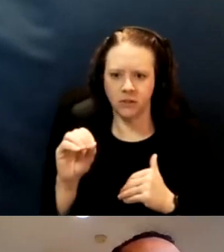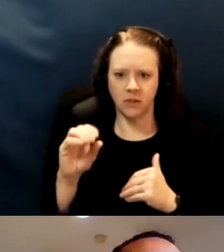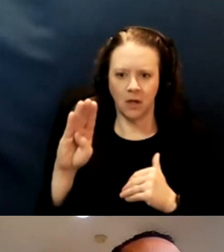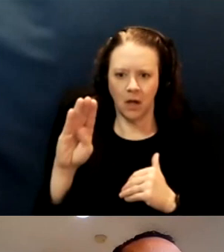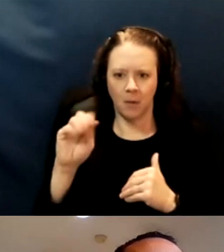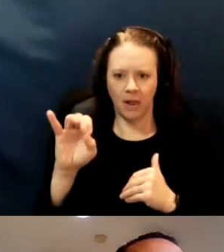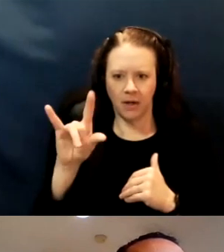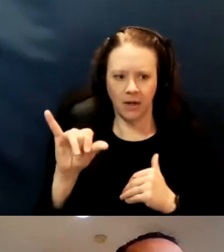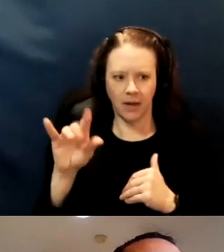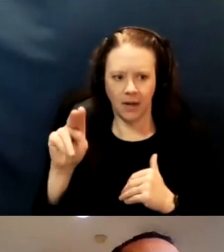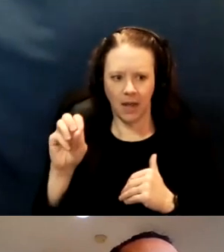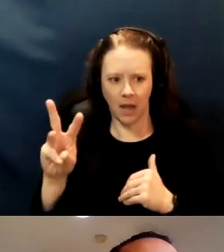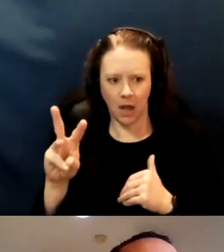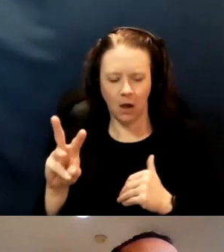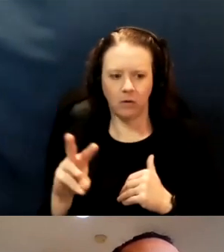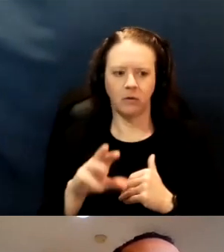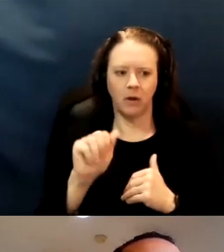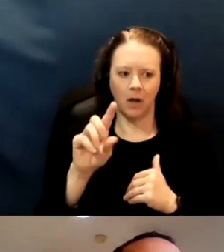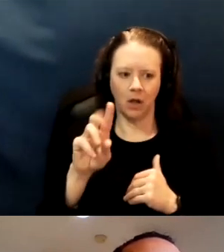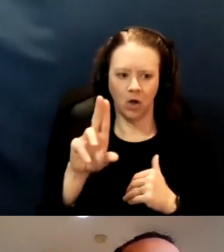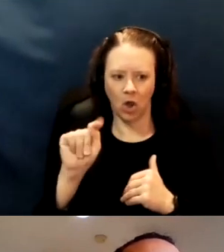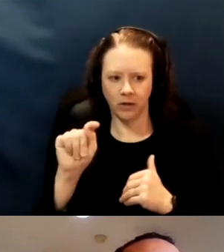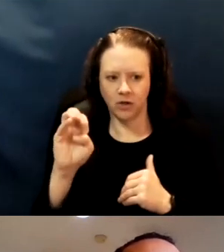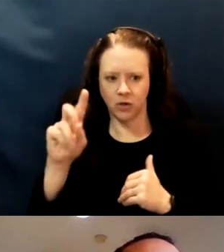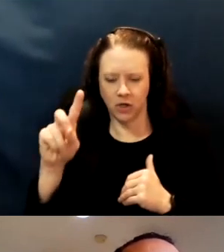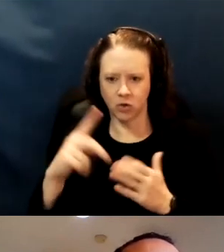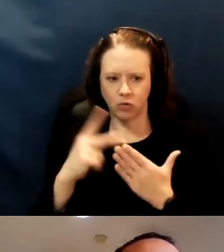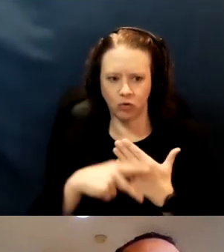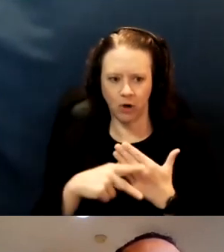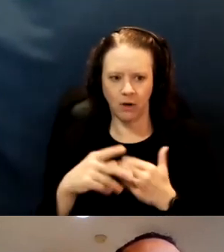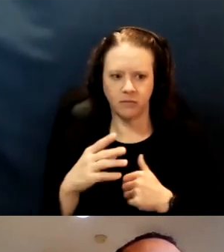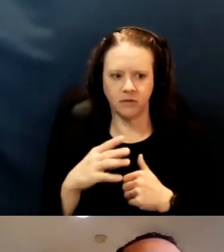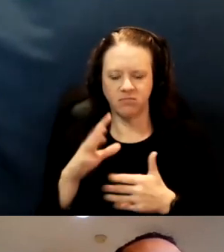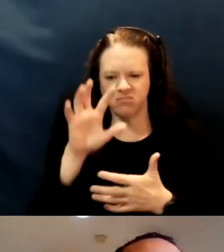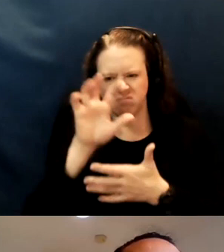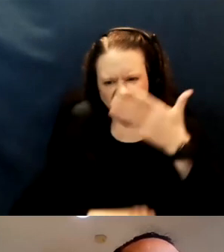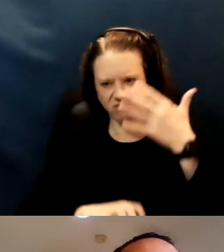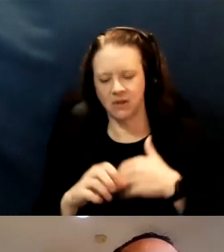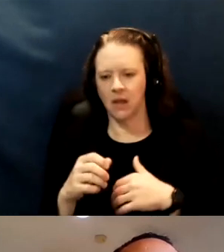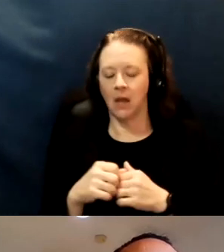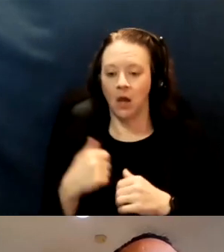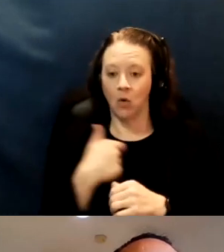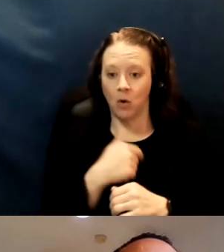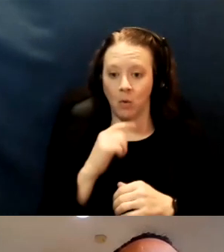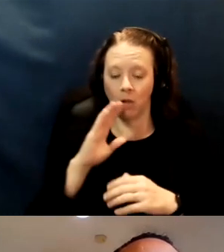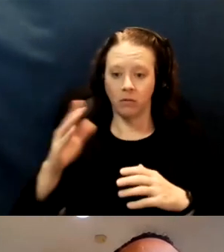The list is actually several dozen long now. And what we do is we'll host a pop-up vaccination site.